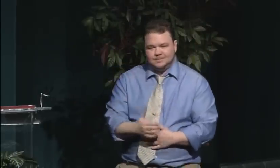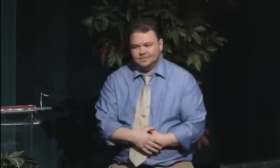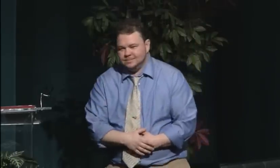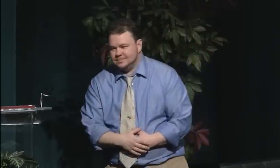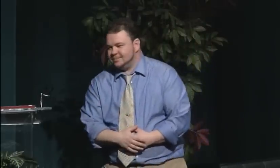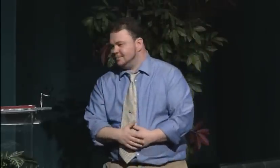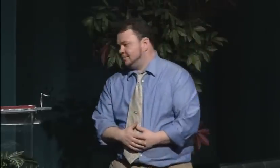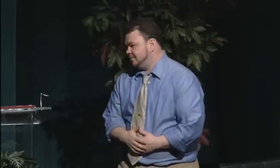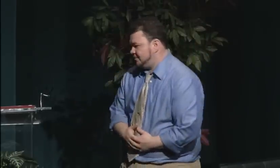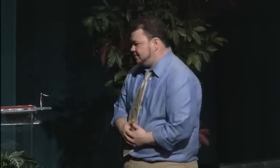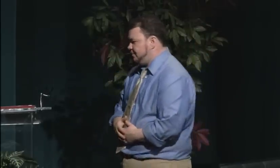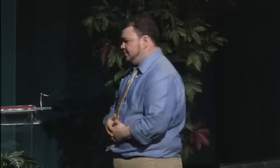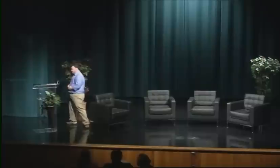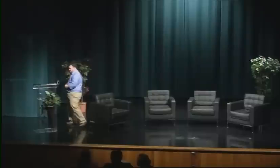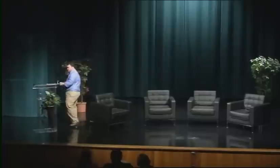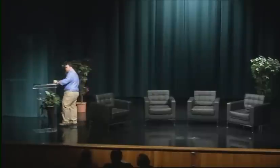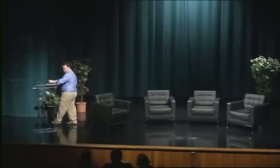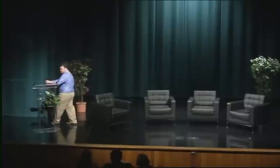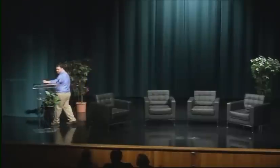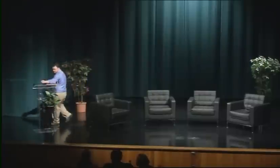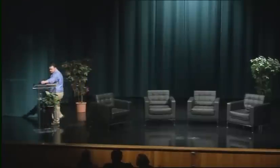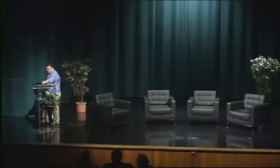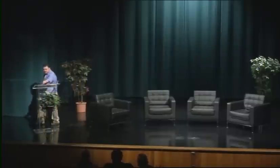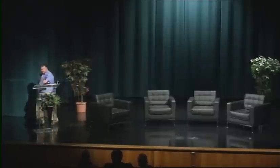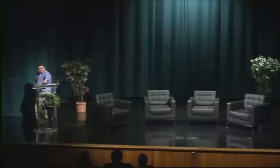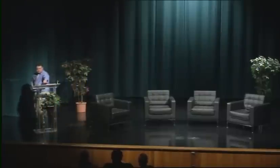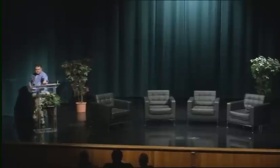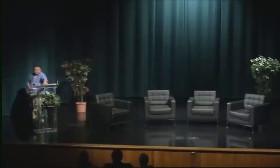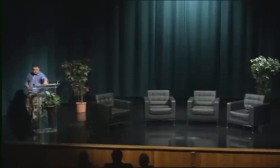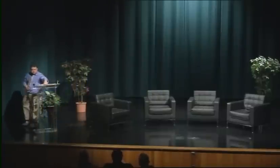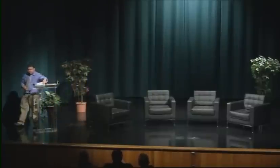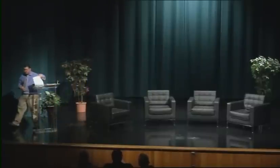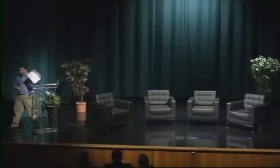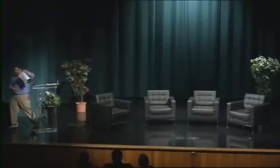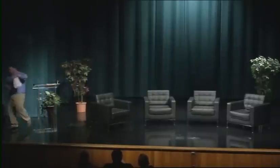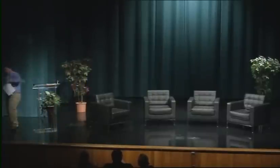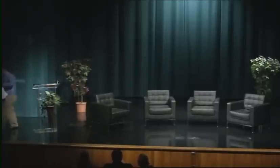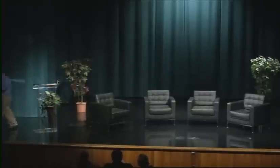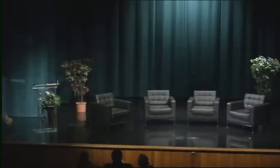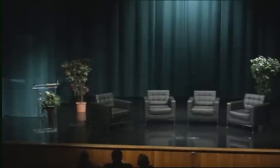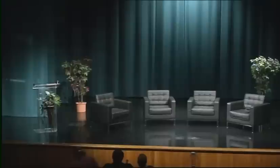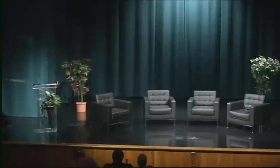They decided to have a newspaper,